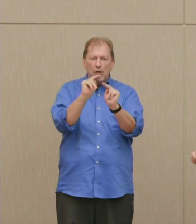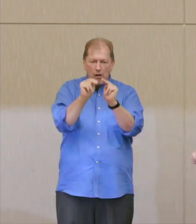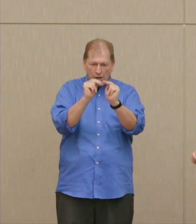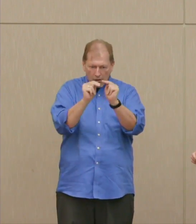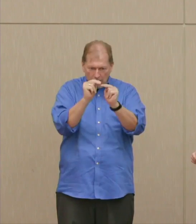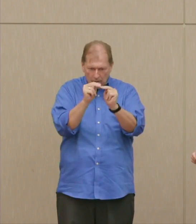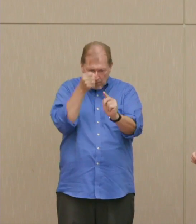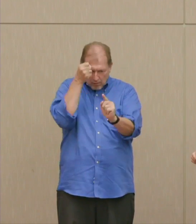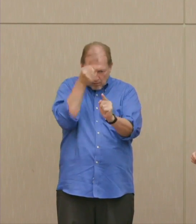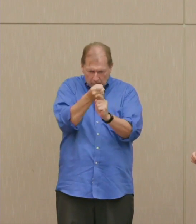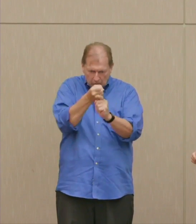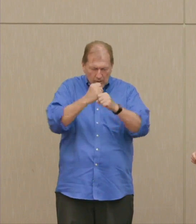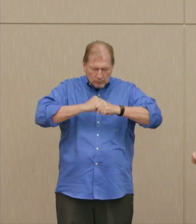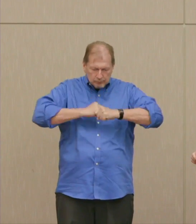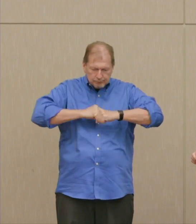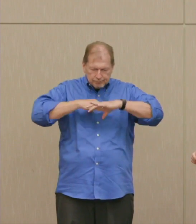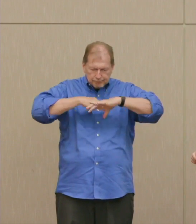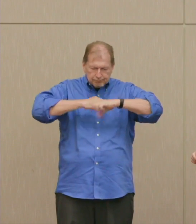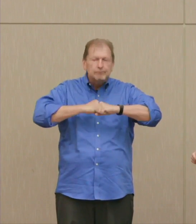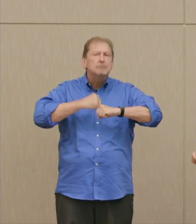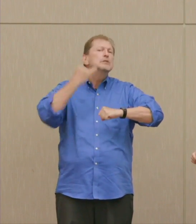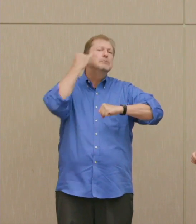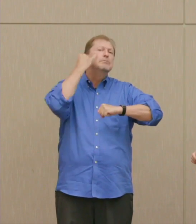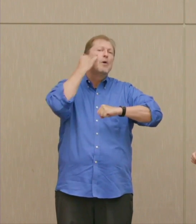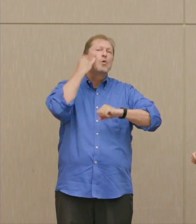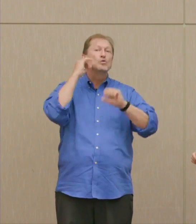the nucleus and splitting it apart, releasing more neutrons."